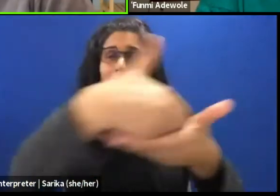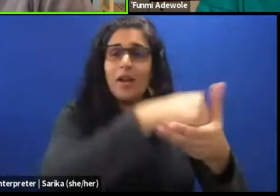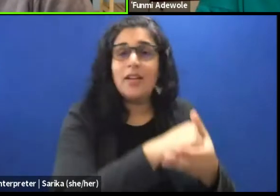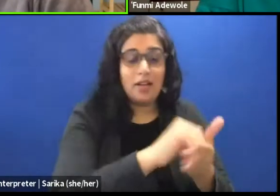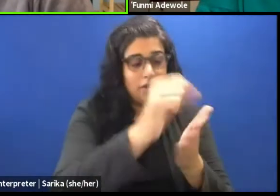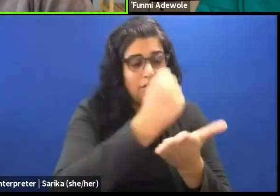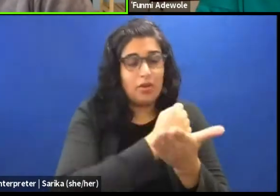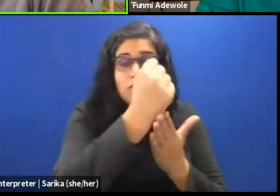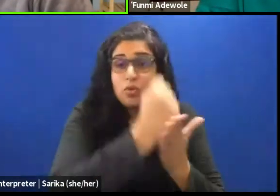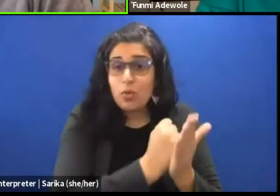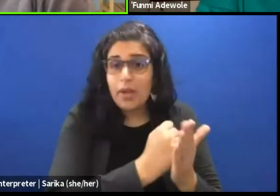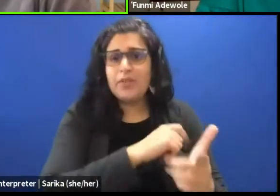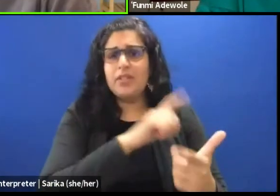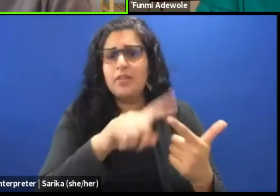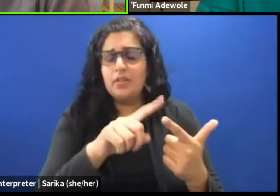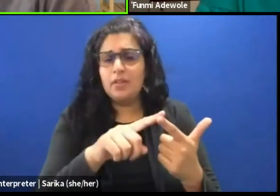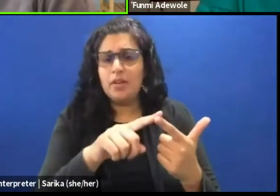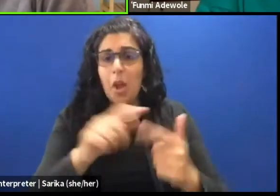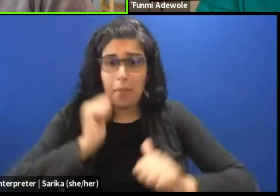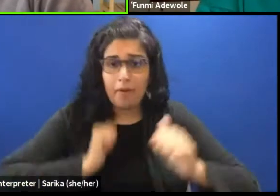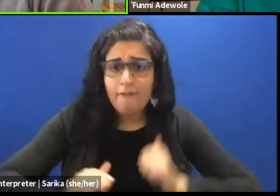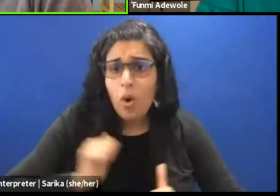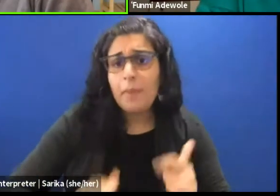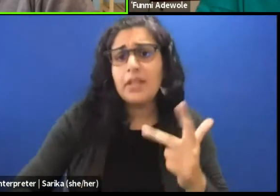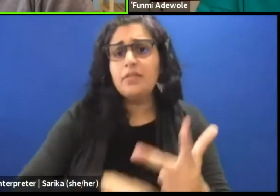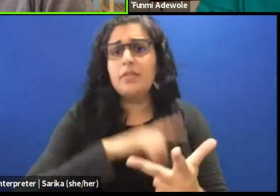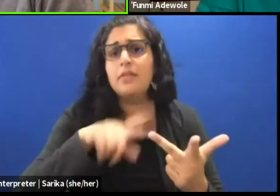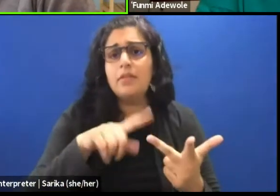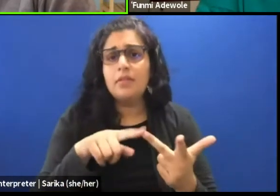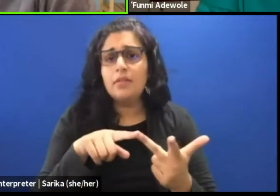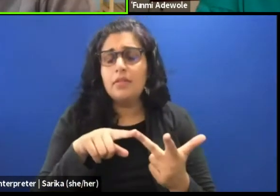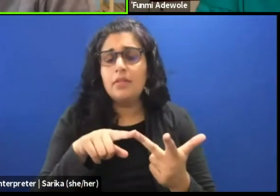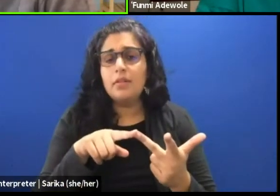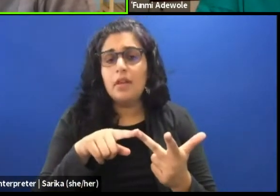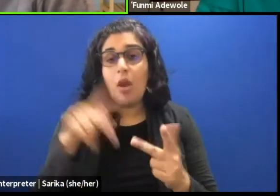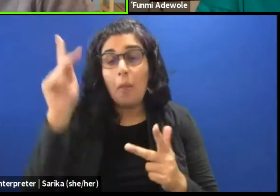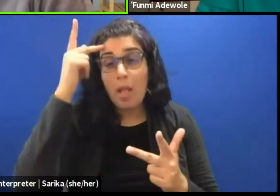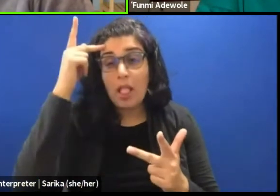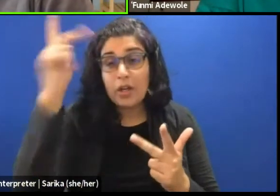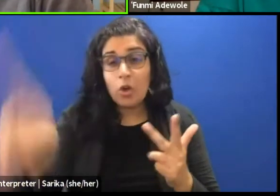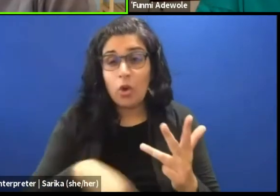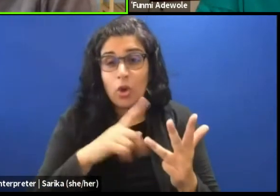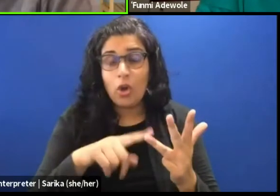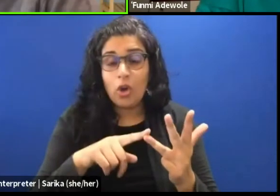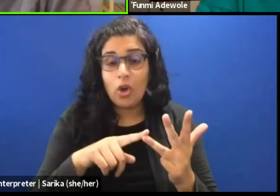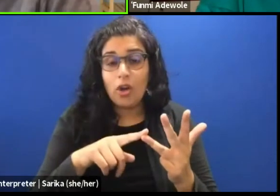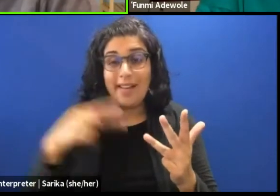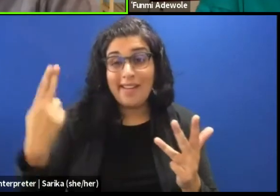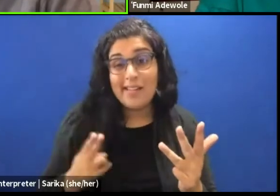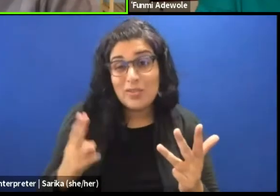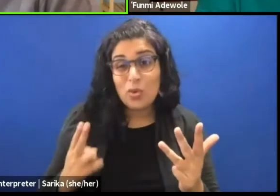from a performance standpoint, from a political standpoint, from a historical standpoint